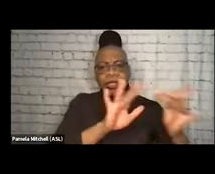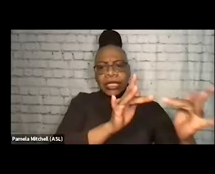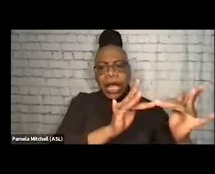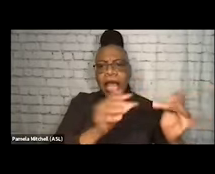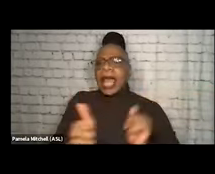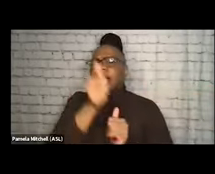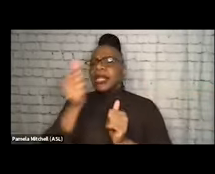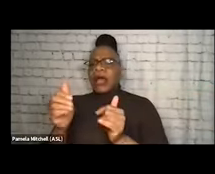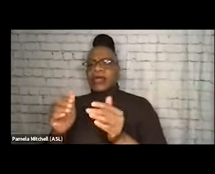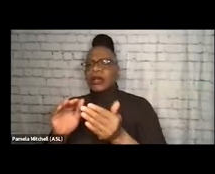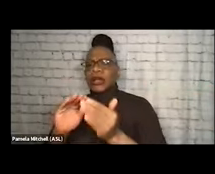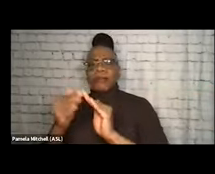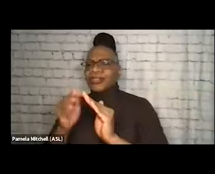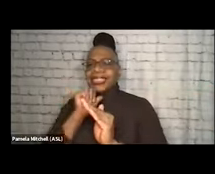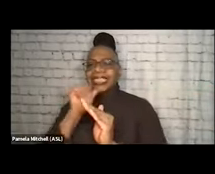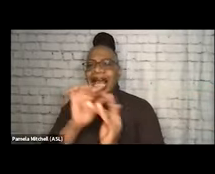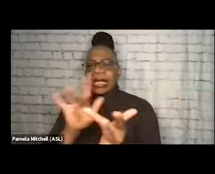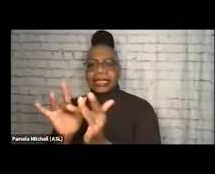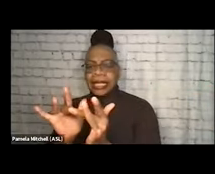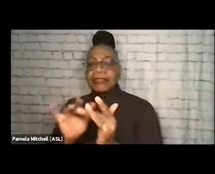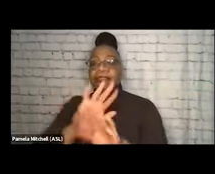all of the people in our community in our services.